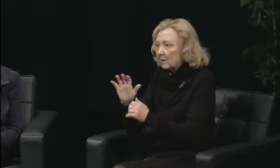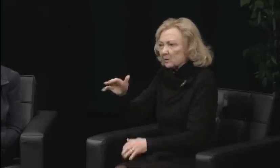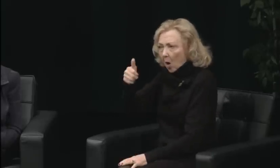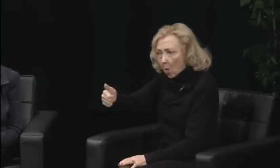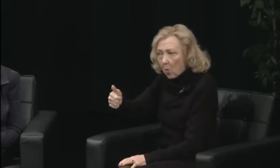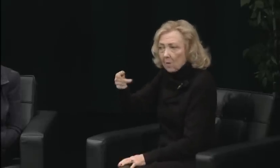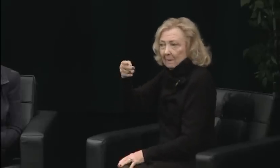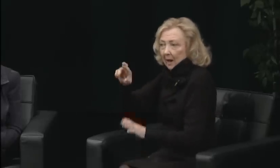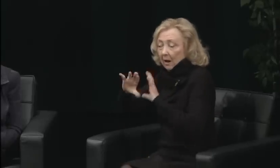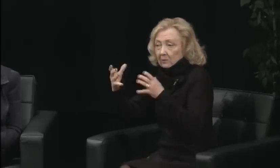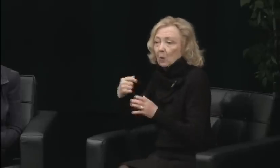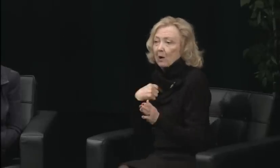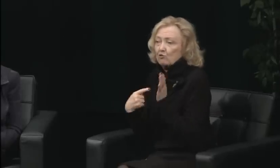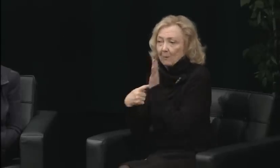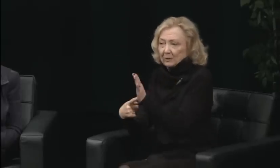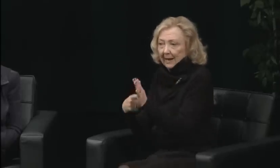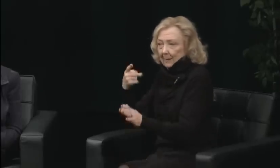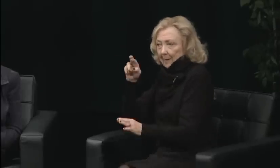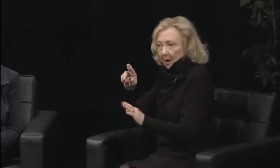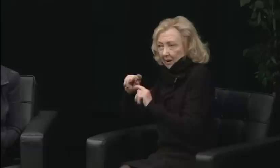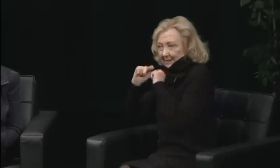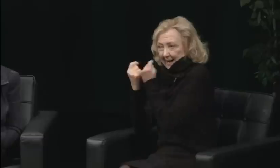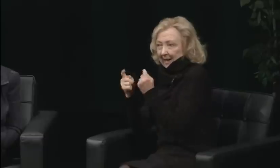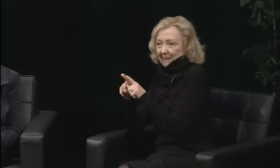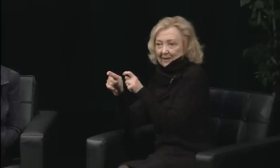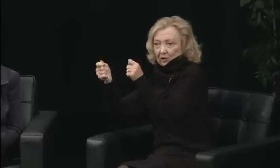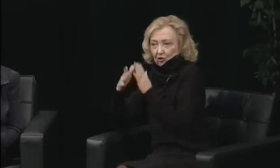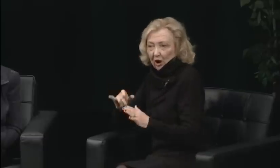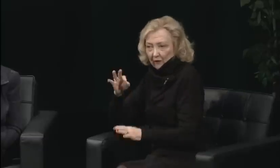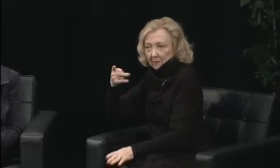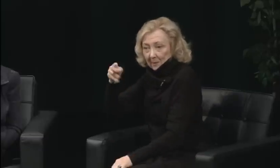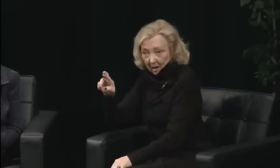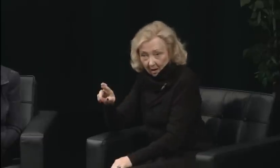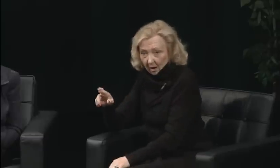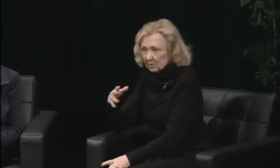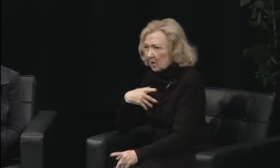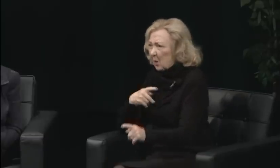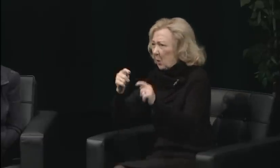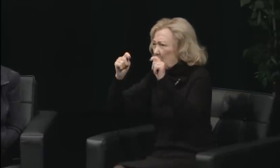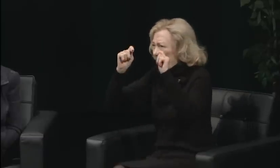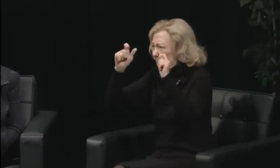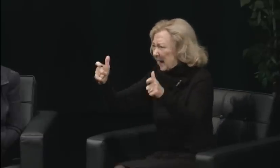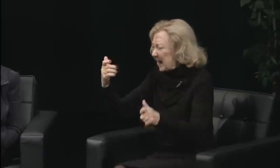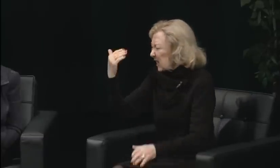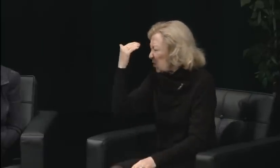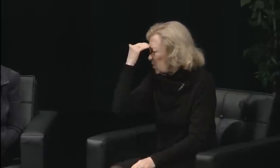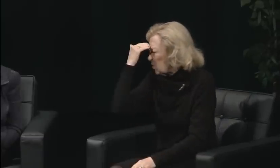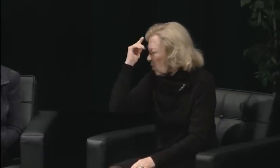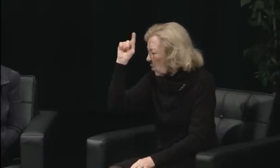I had already experienced a protest previously, so I brought this friend with me, I dragged her along with.